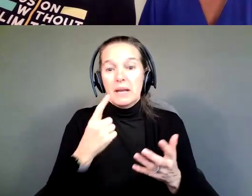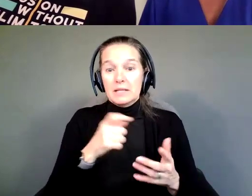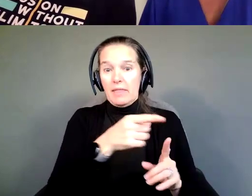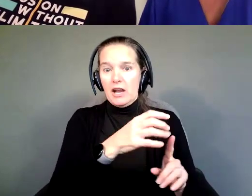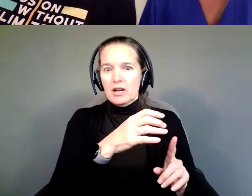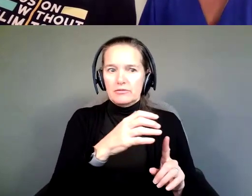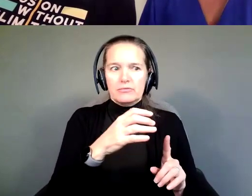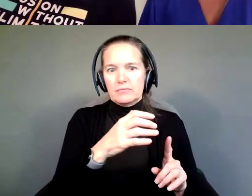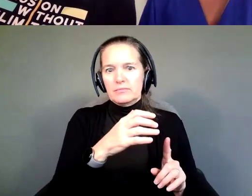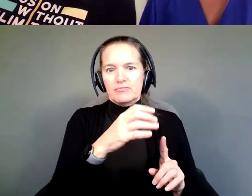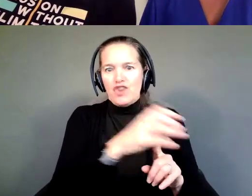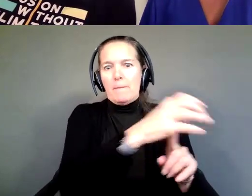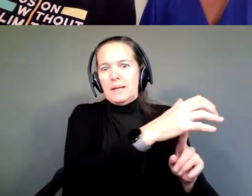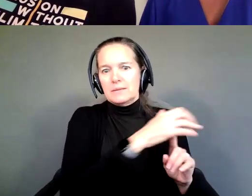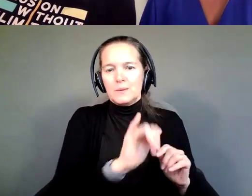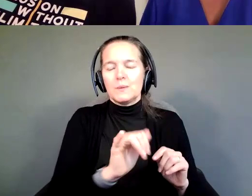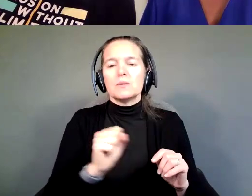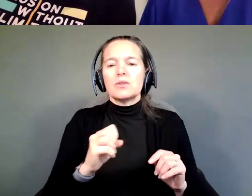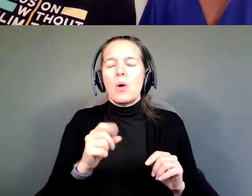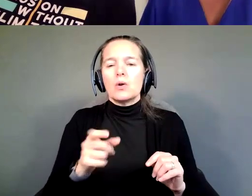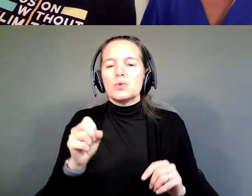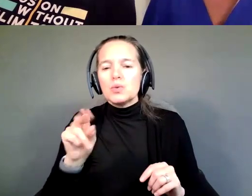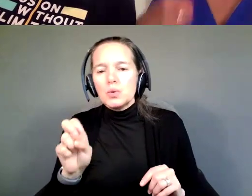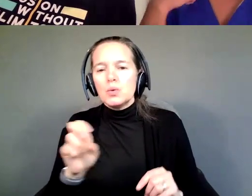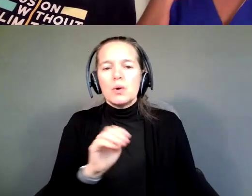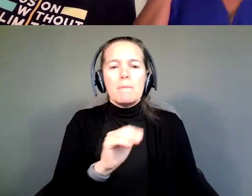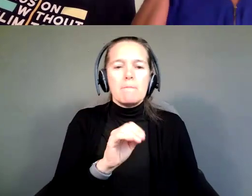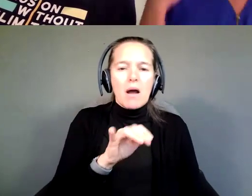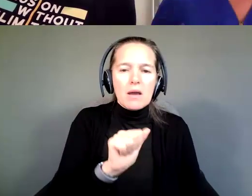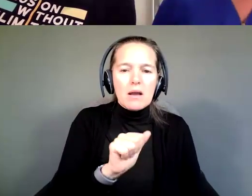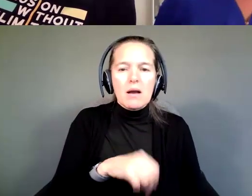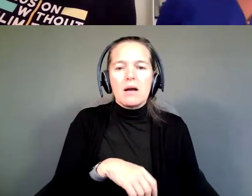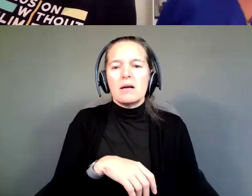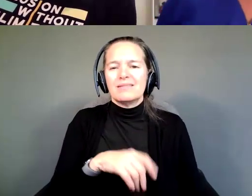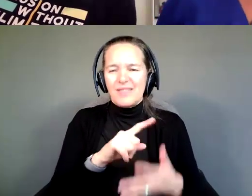So, Sue and Monica and everyone else that you had brought up.